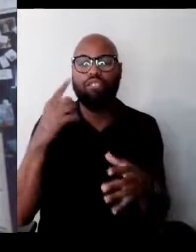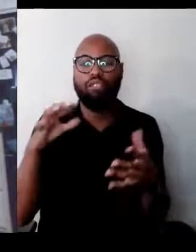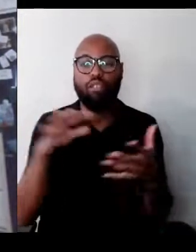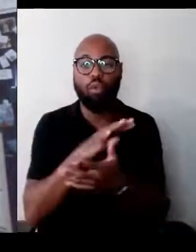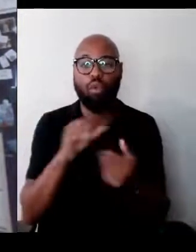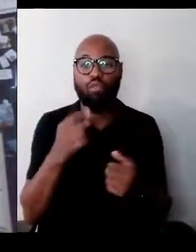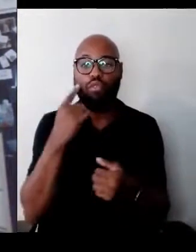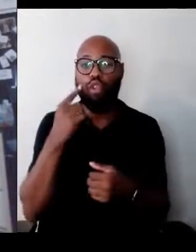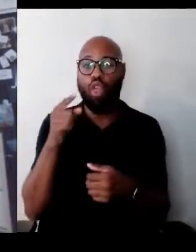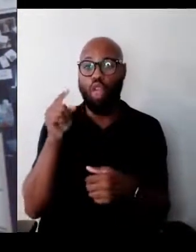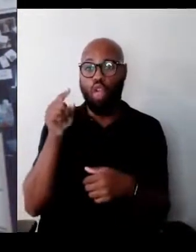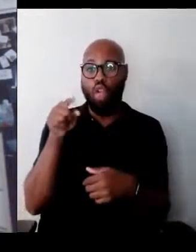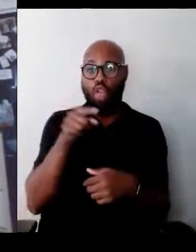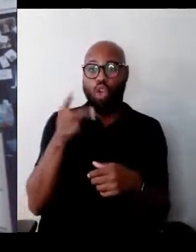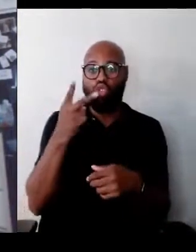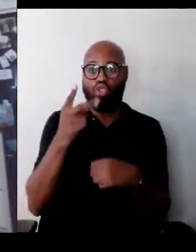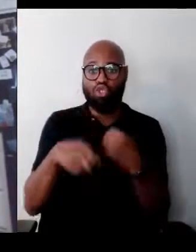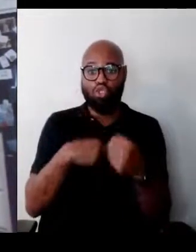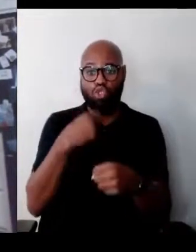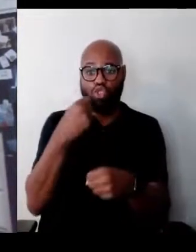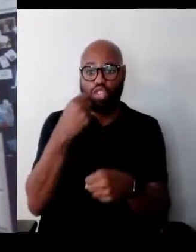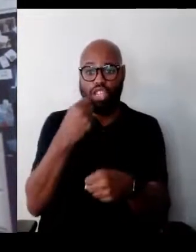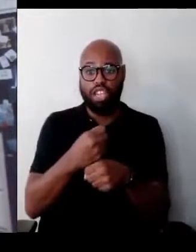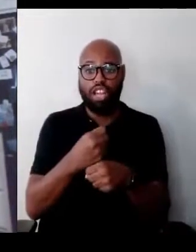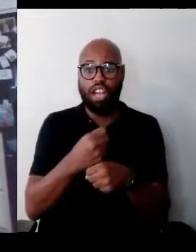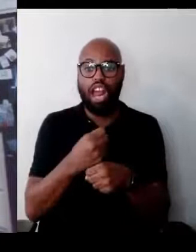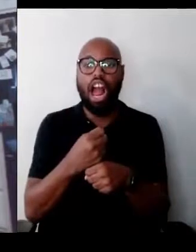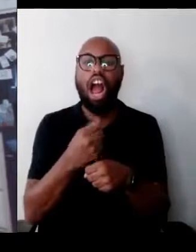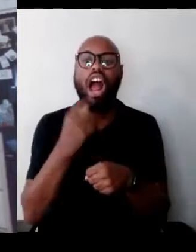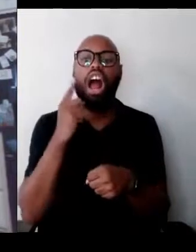I was put into an underground bunker